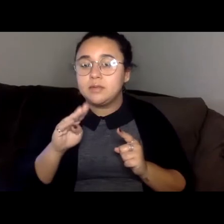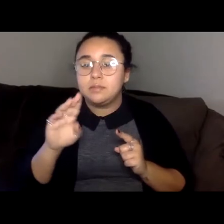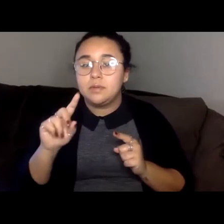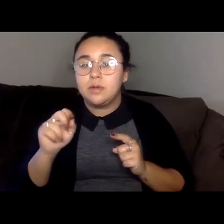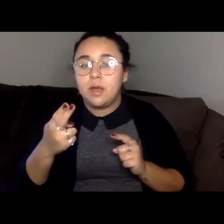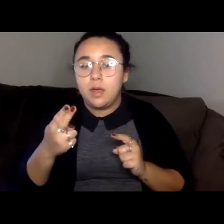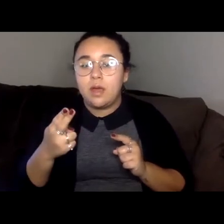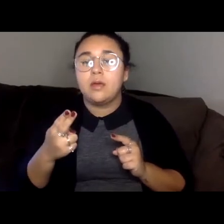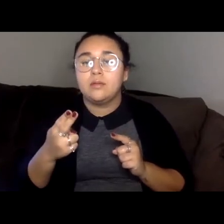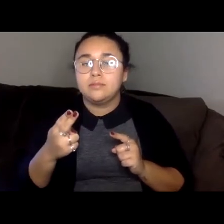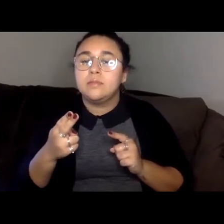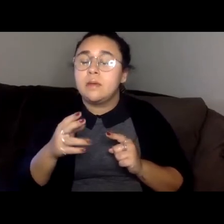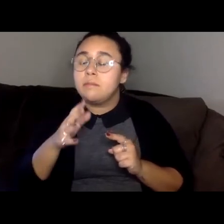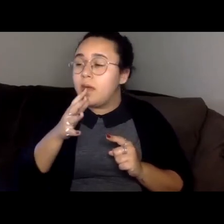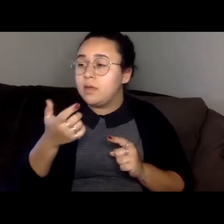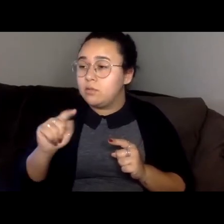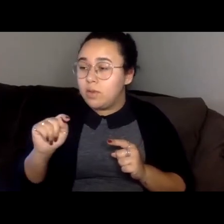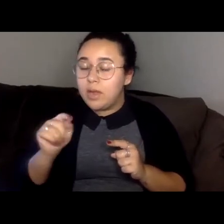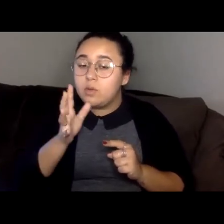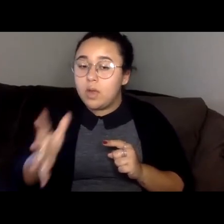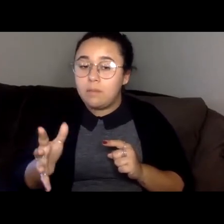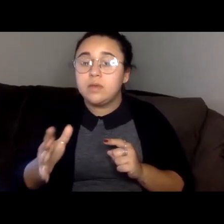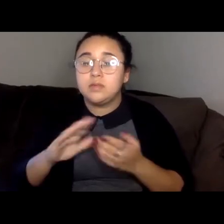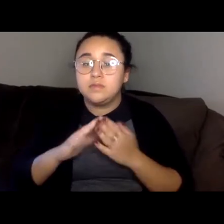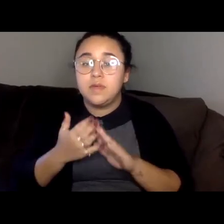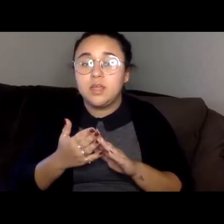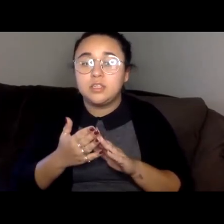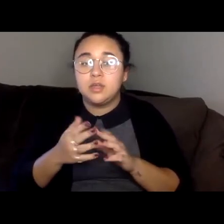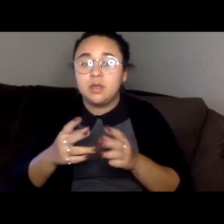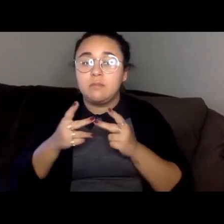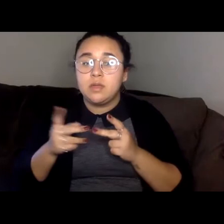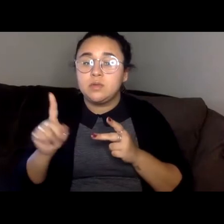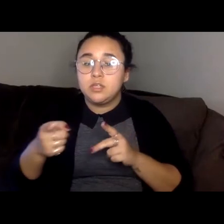was born was also once a place to hide. Young go, the end of yen of pero and repeat stray.